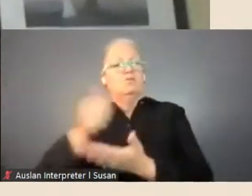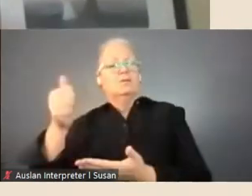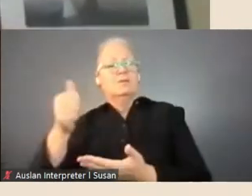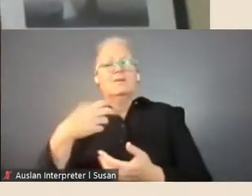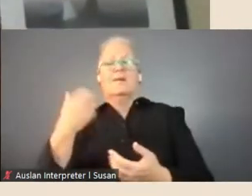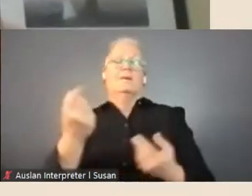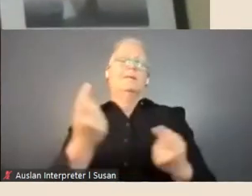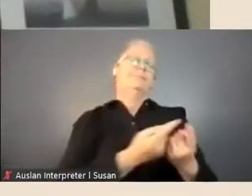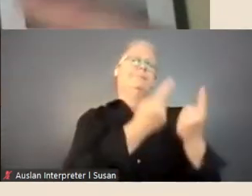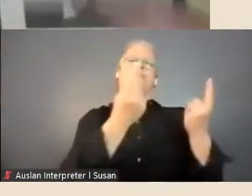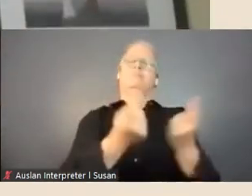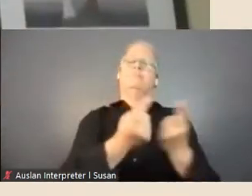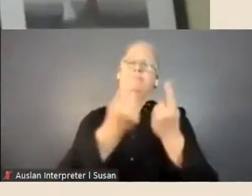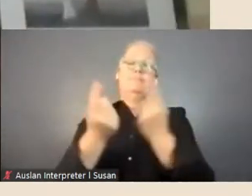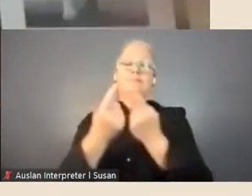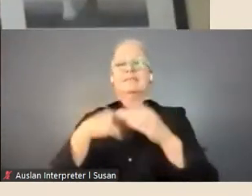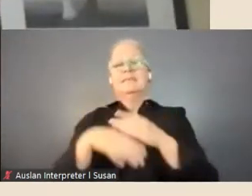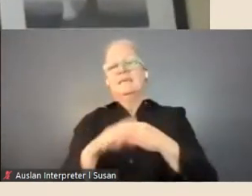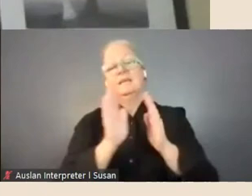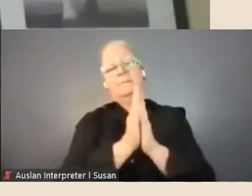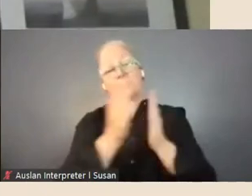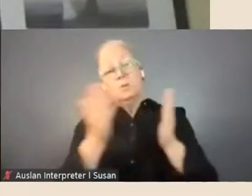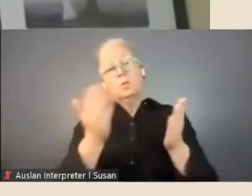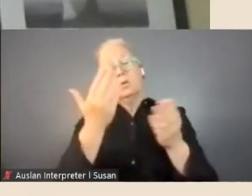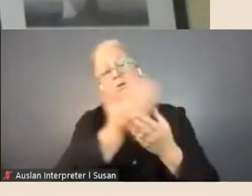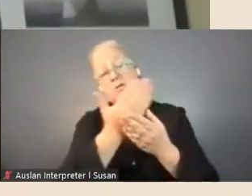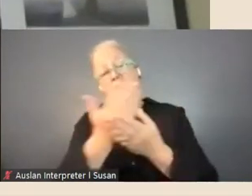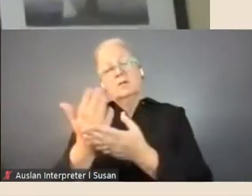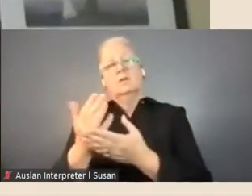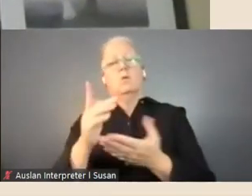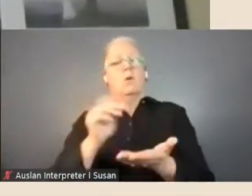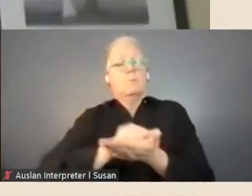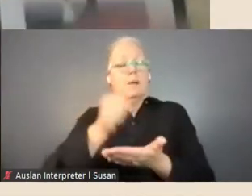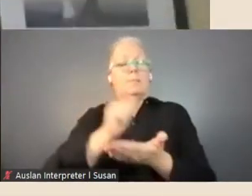images within books and publications, that's a whole other different sort of stream of